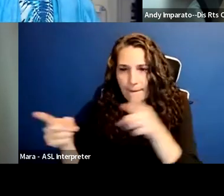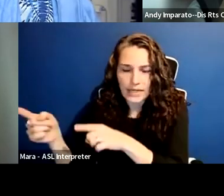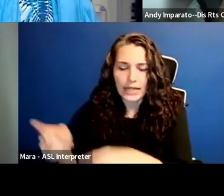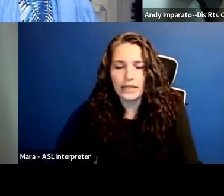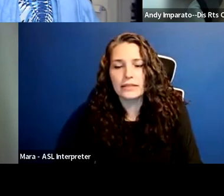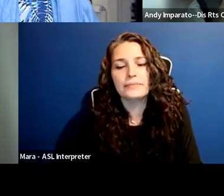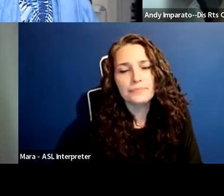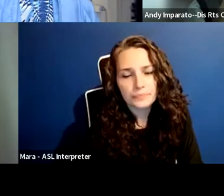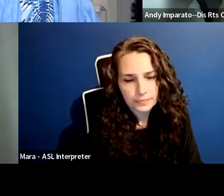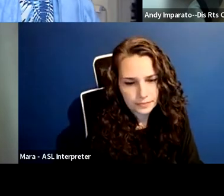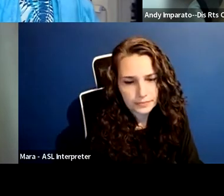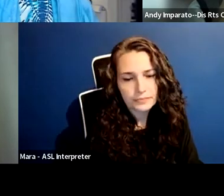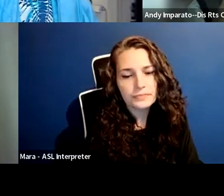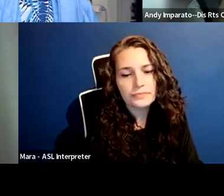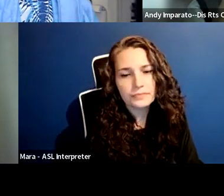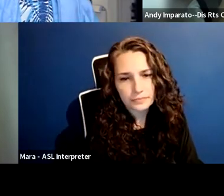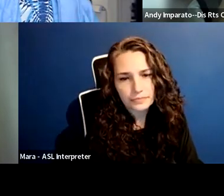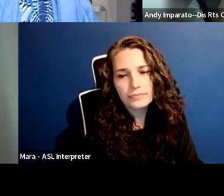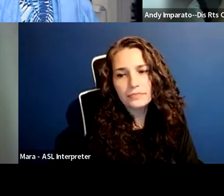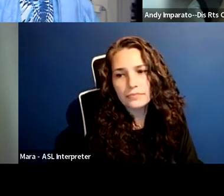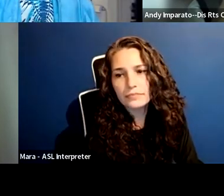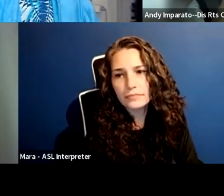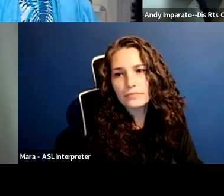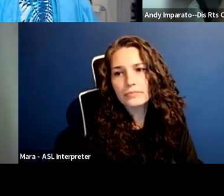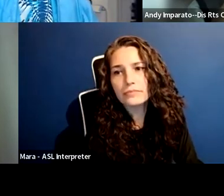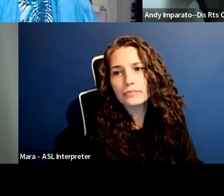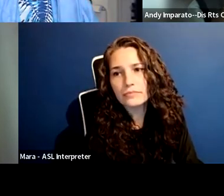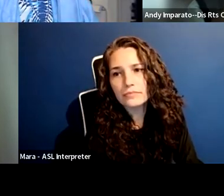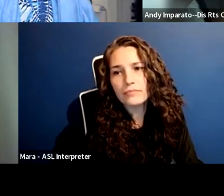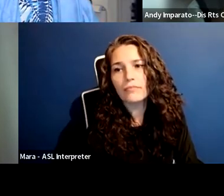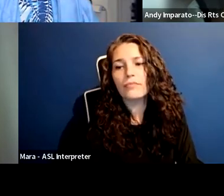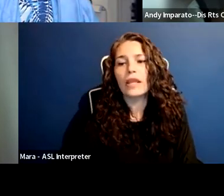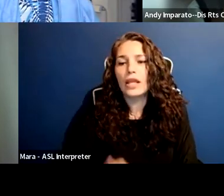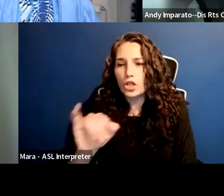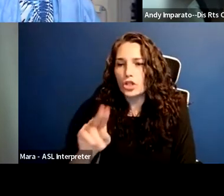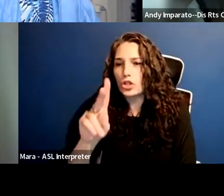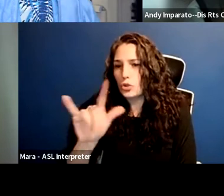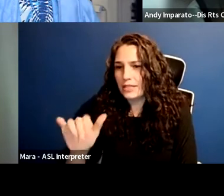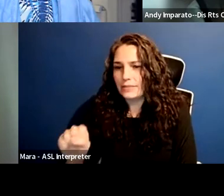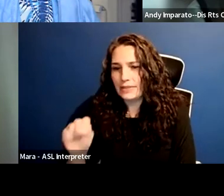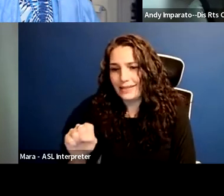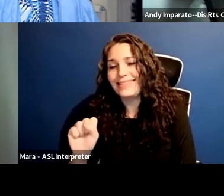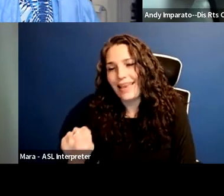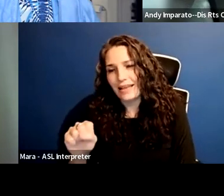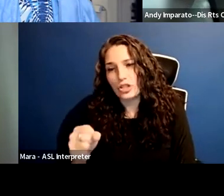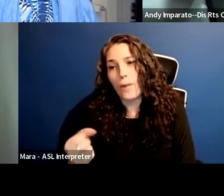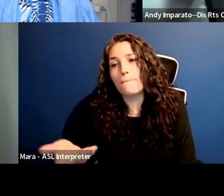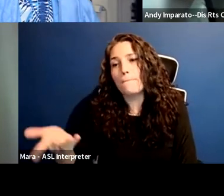Basically, there has been from the beginning of 504 and the ADA,